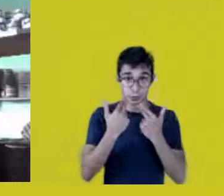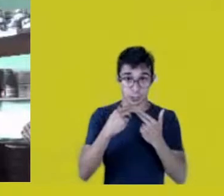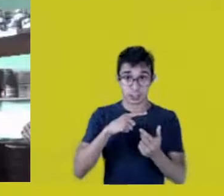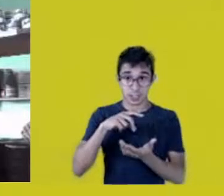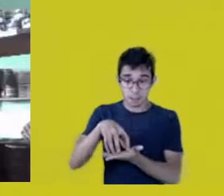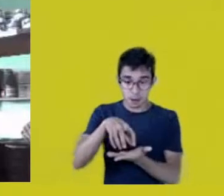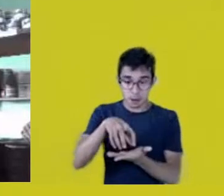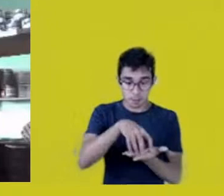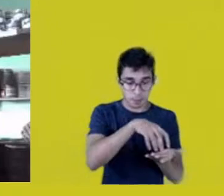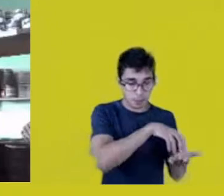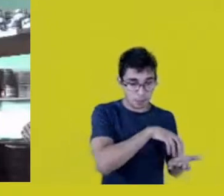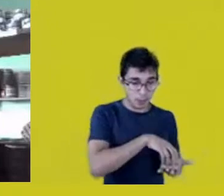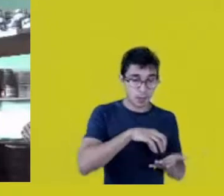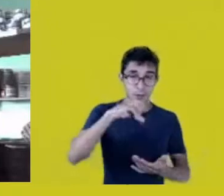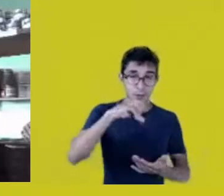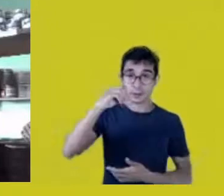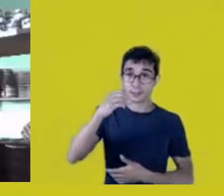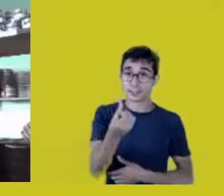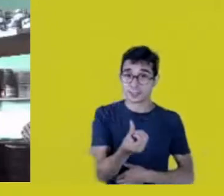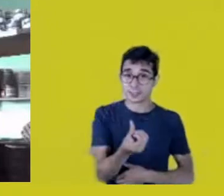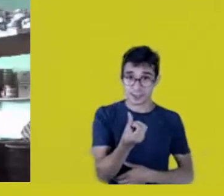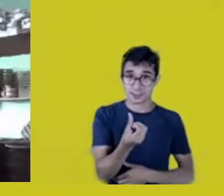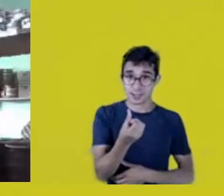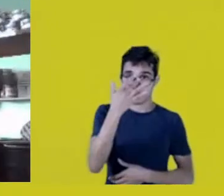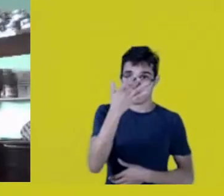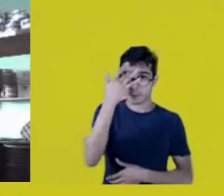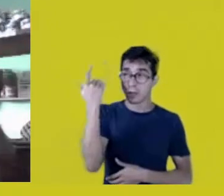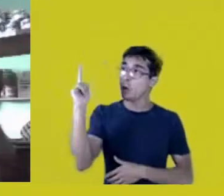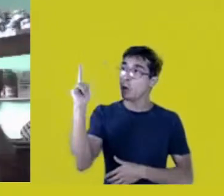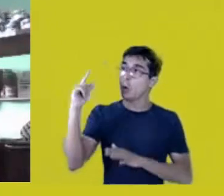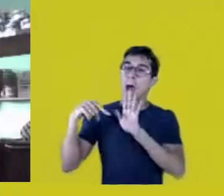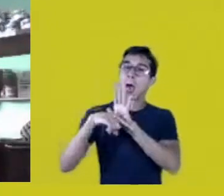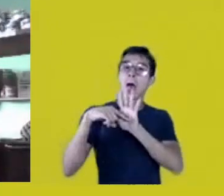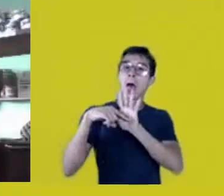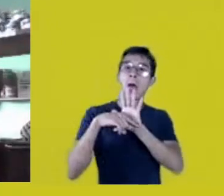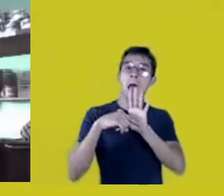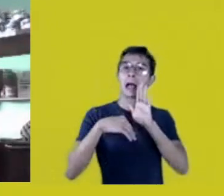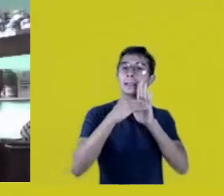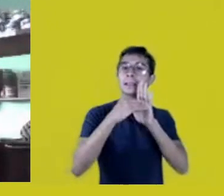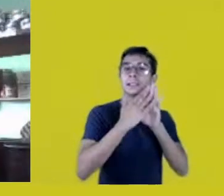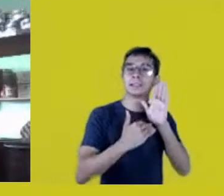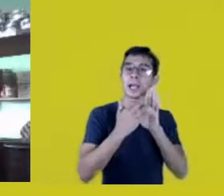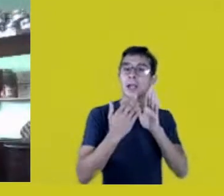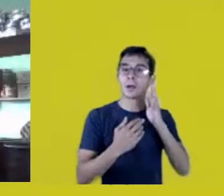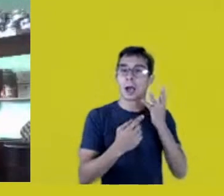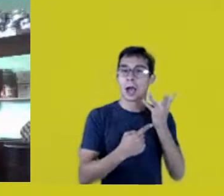and when someone appropriates a painting, a drawing or straw patterns,